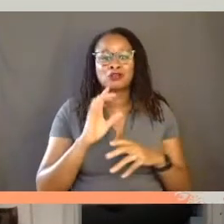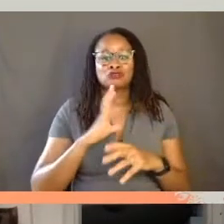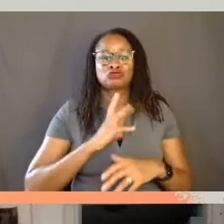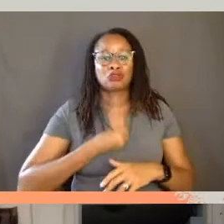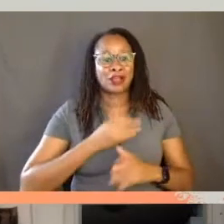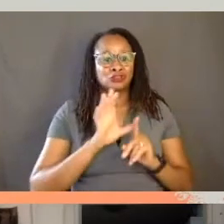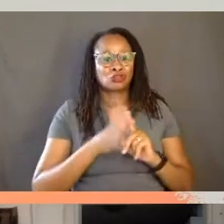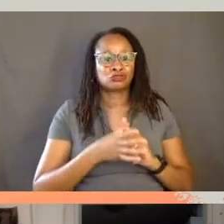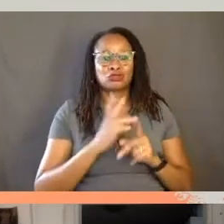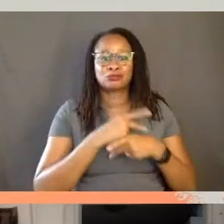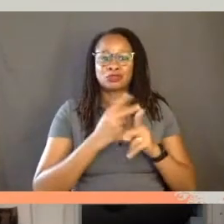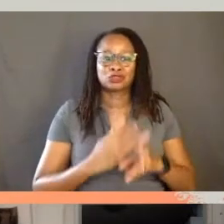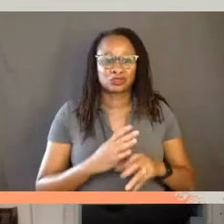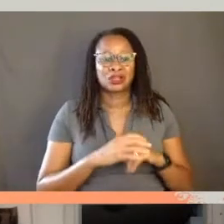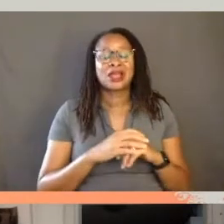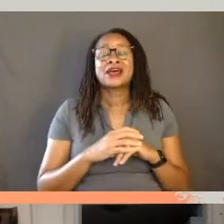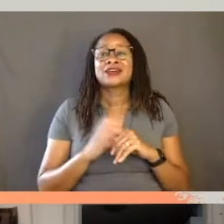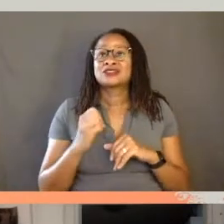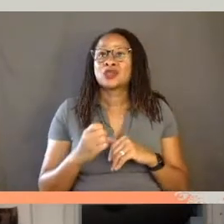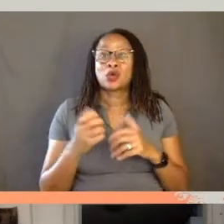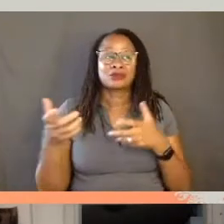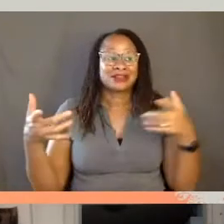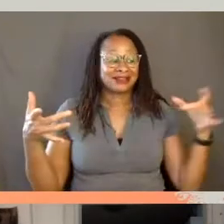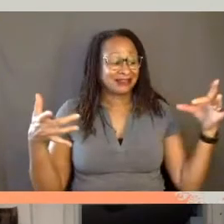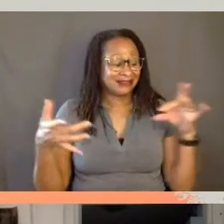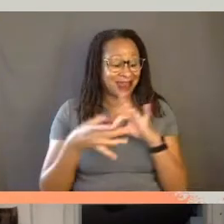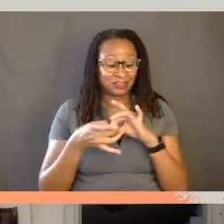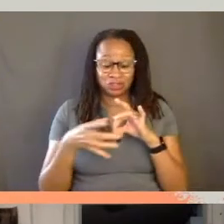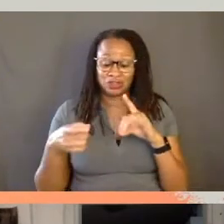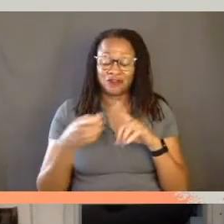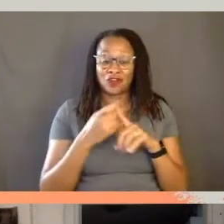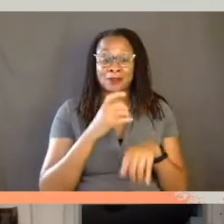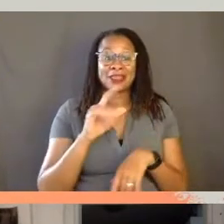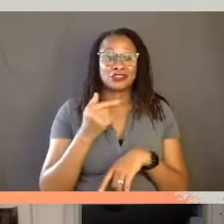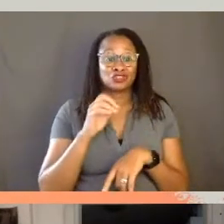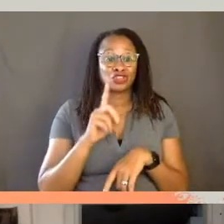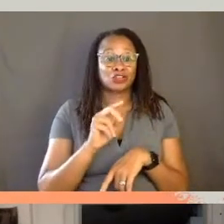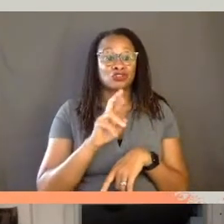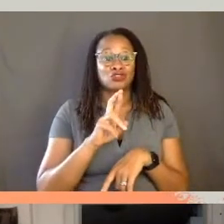between the narratives that were coming out of the gender clinic in the late 1950s and early 1960s